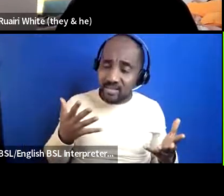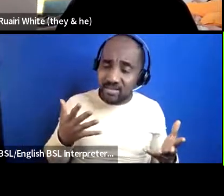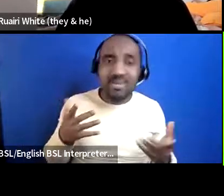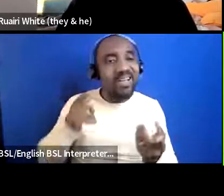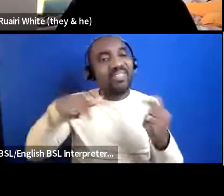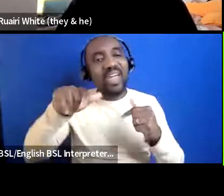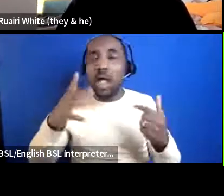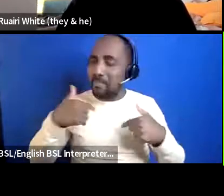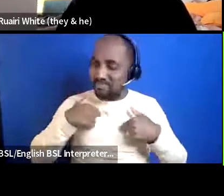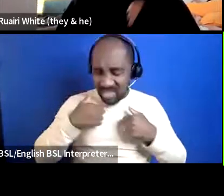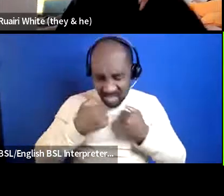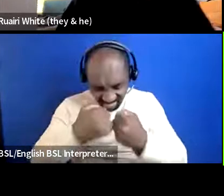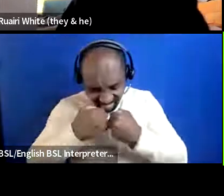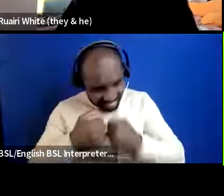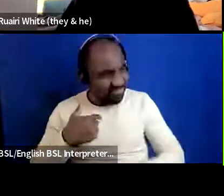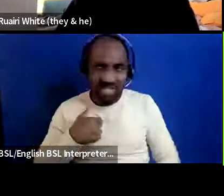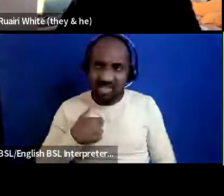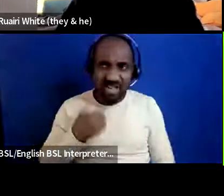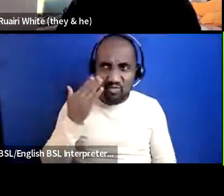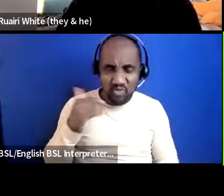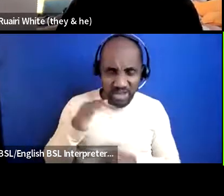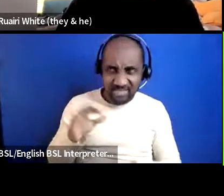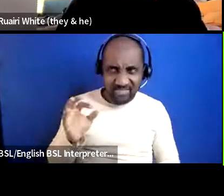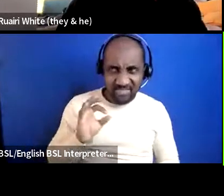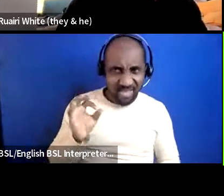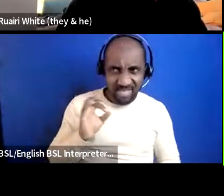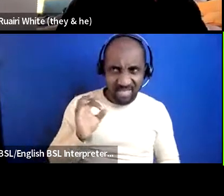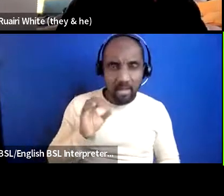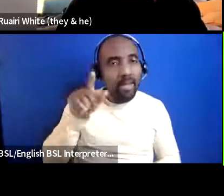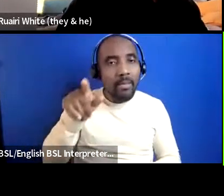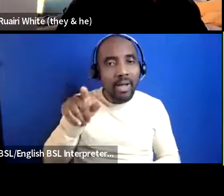person but still you're seeing something and it's somewhat different to you so you see it as more